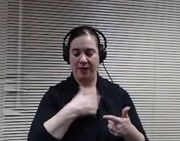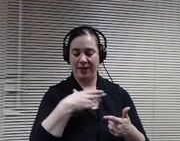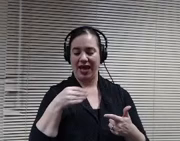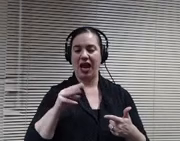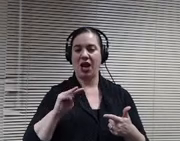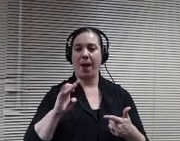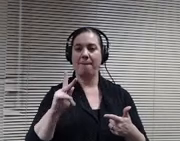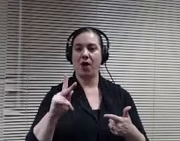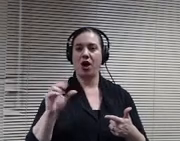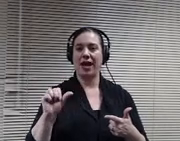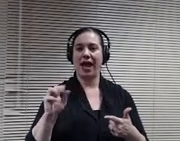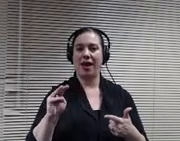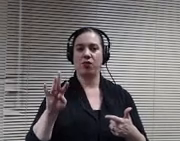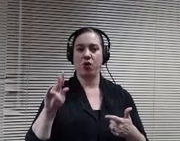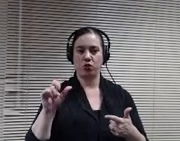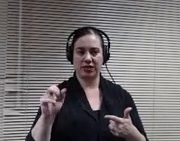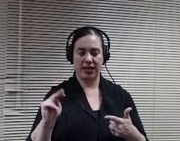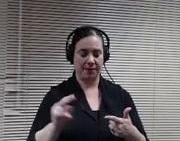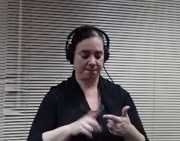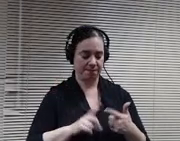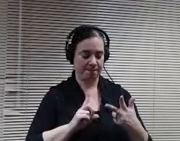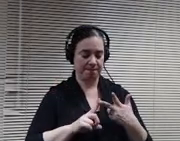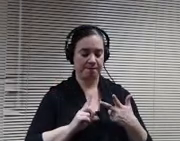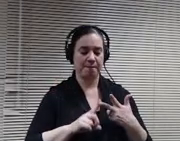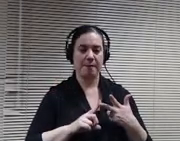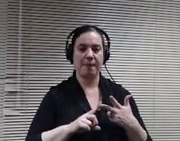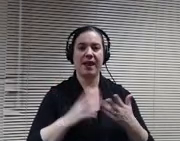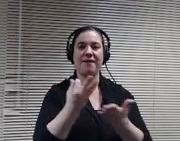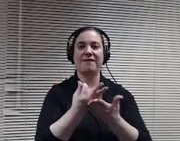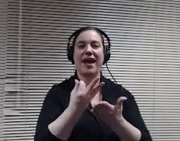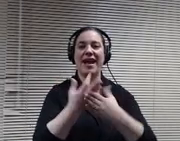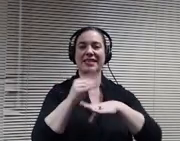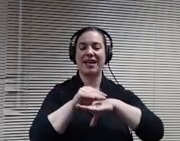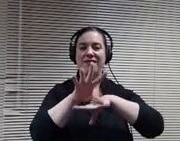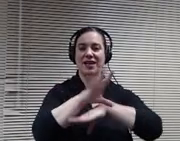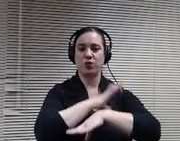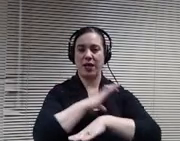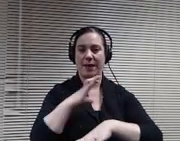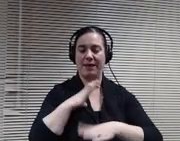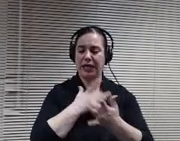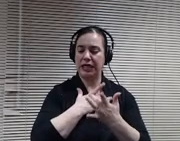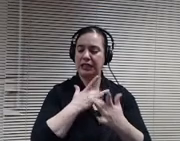The Finance Advisory Committee is typically the Treasurer, so that is Lisa Lisa Wagner excuse me.